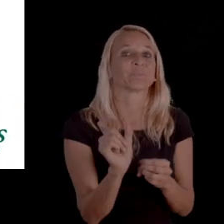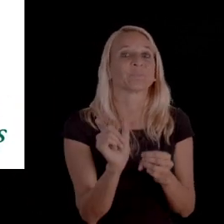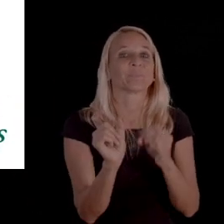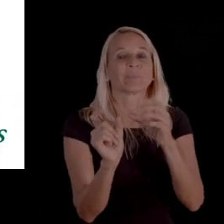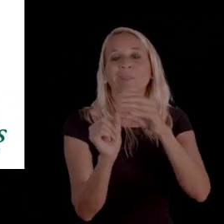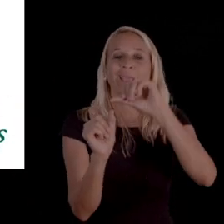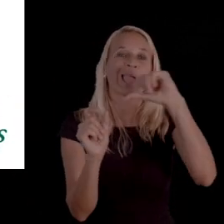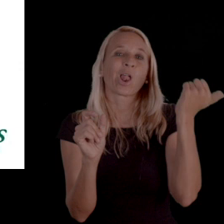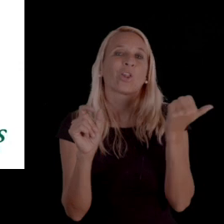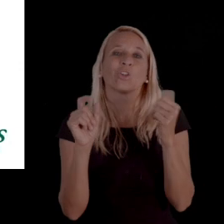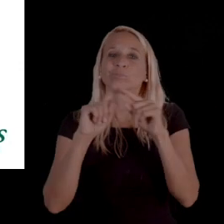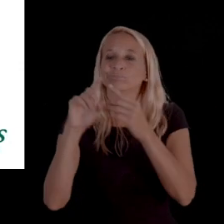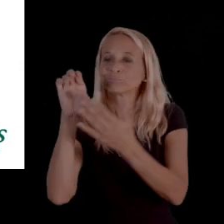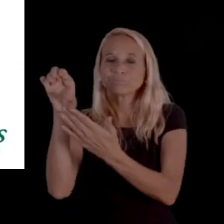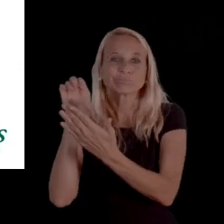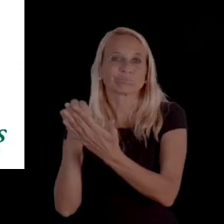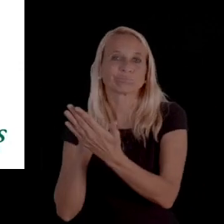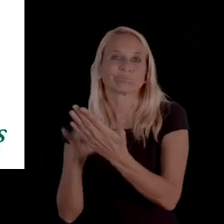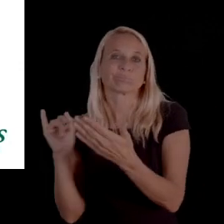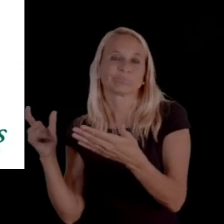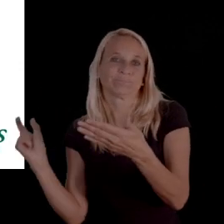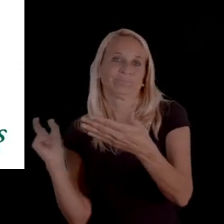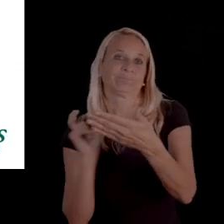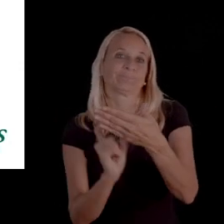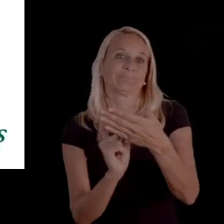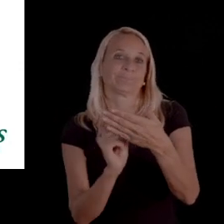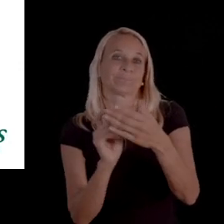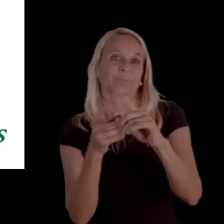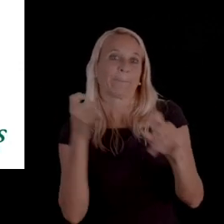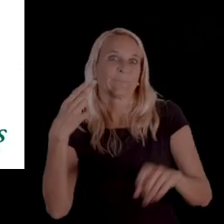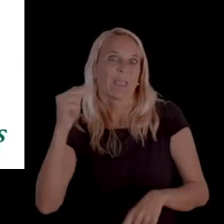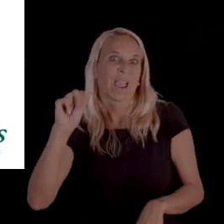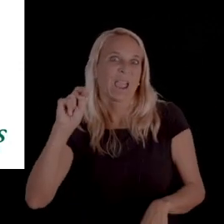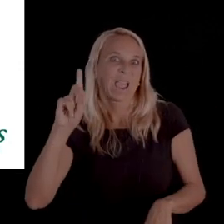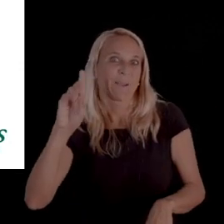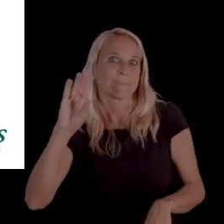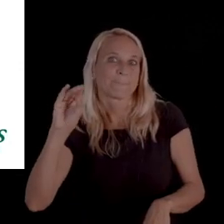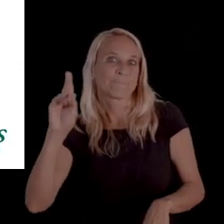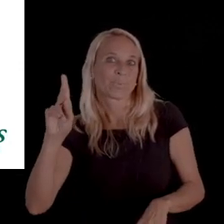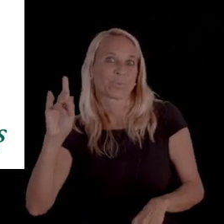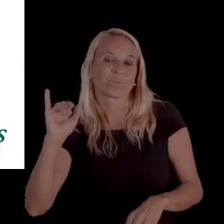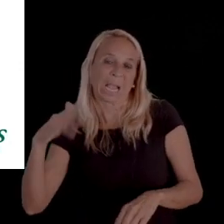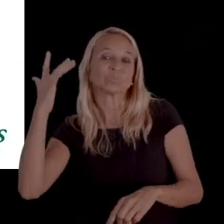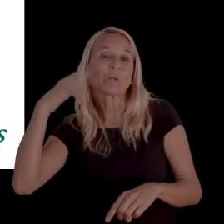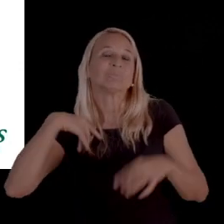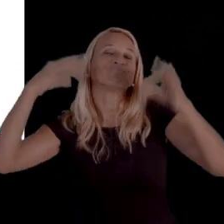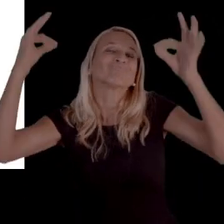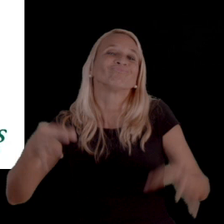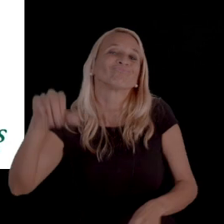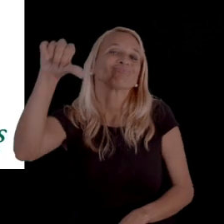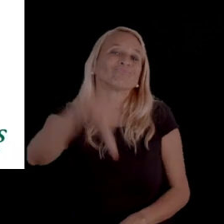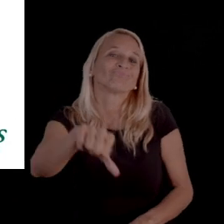and they do include other sections of that handbook that they utilized to make this determination.